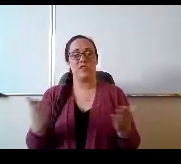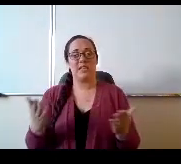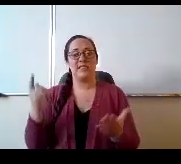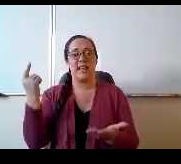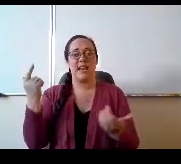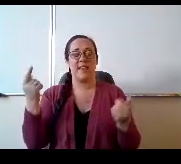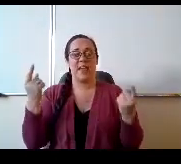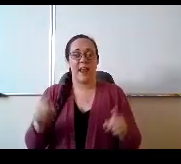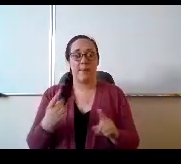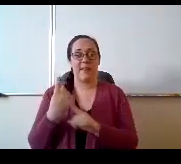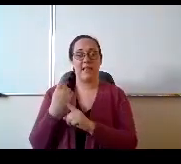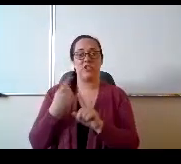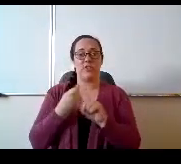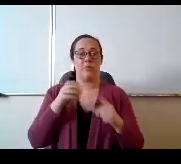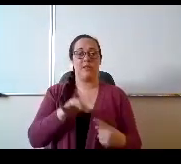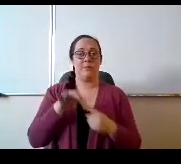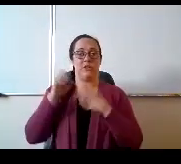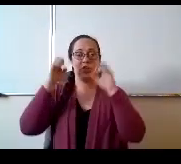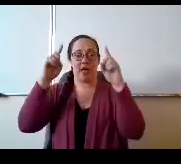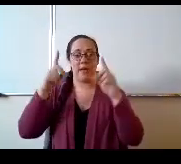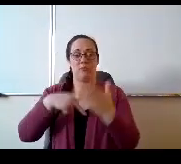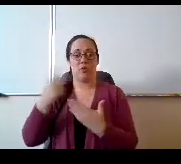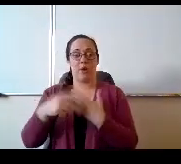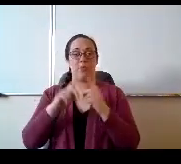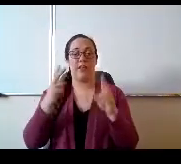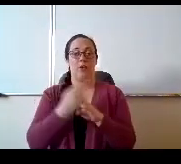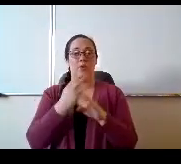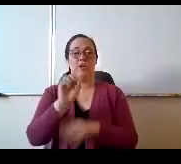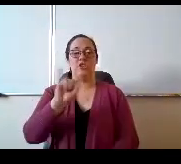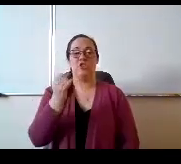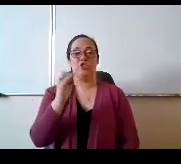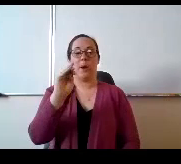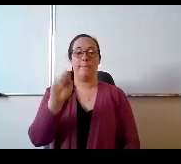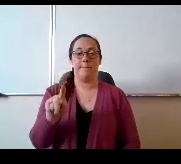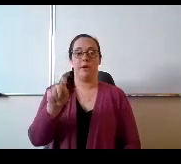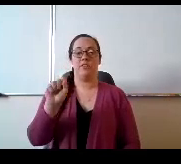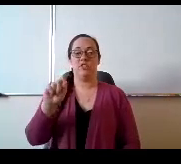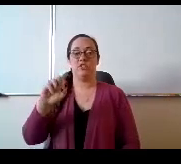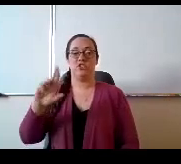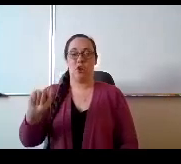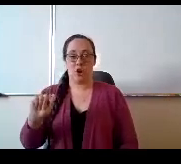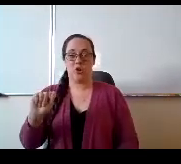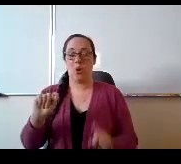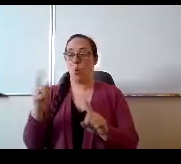where they created this jumpstart program. One of my teachers worked on that and brought that back and said,